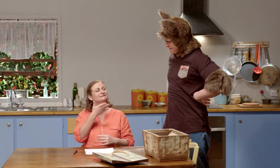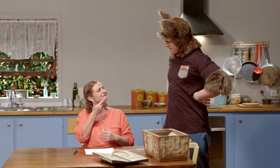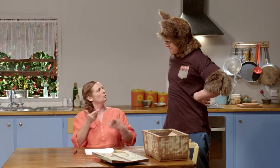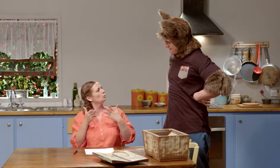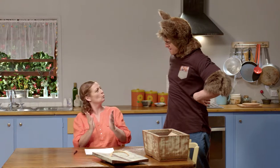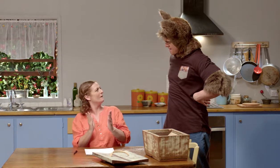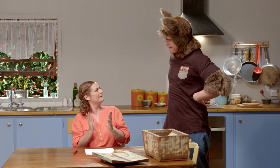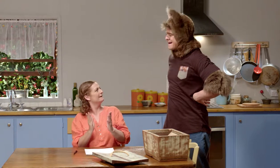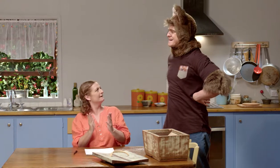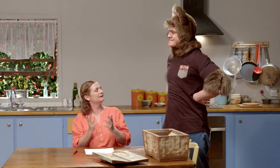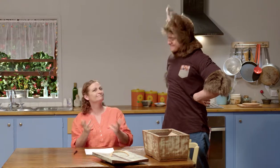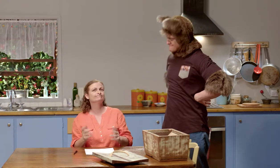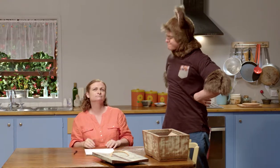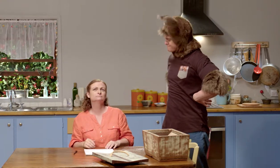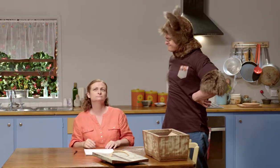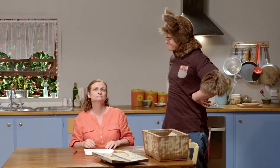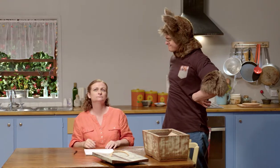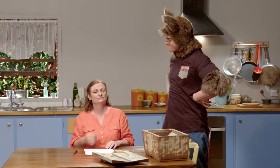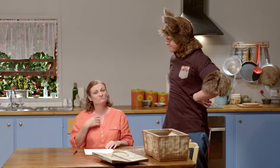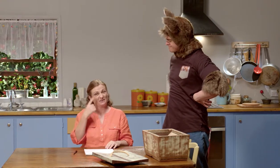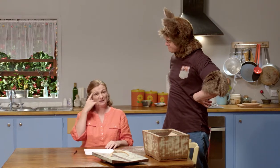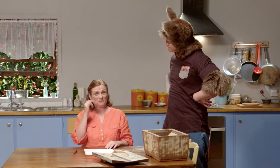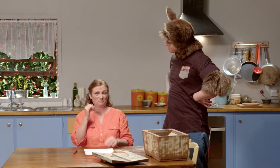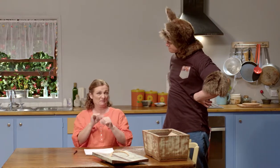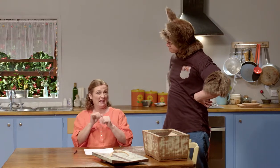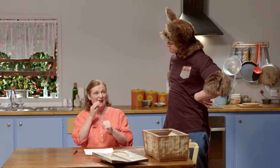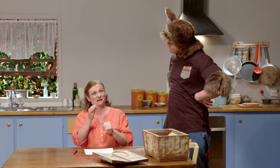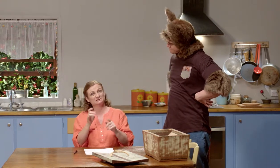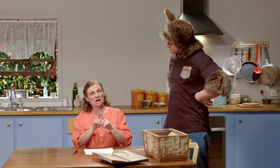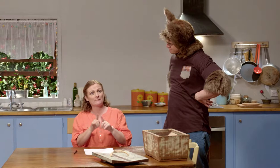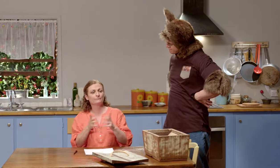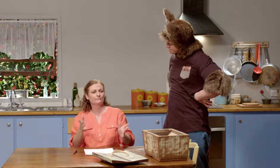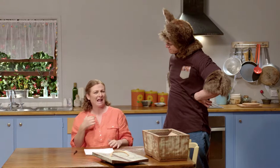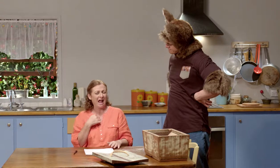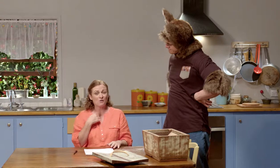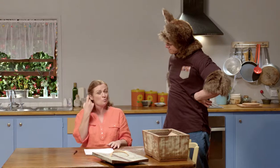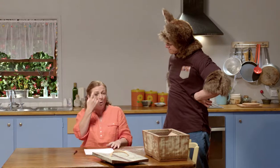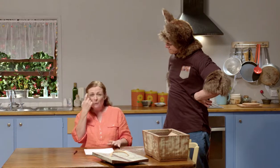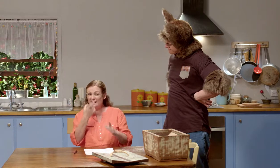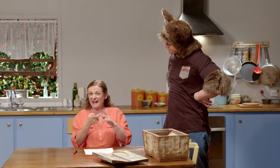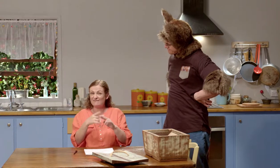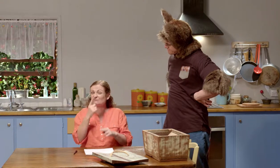It's always best to ask for things in a nice way. Perhaps if we write, I was wondering if you could help me